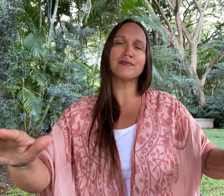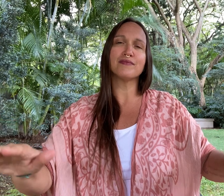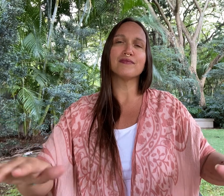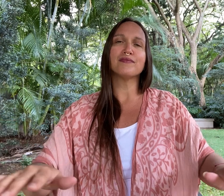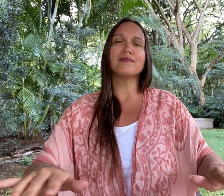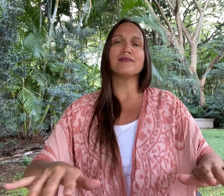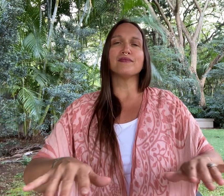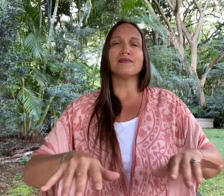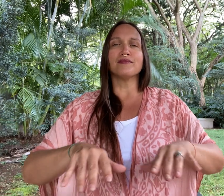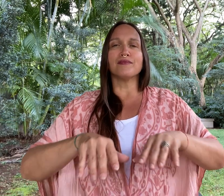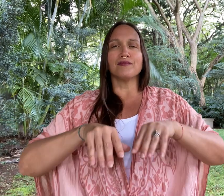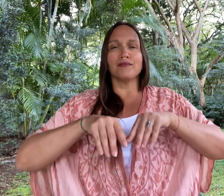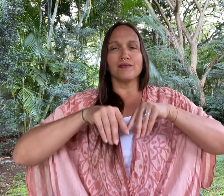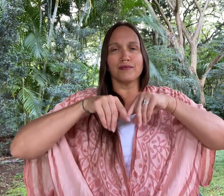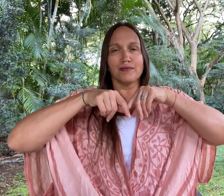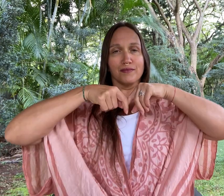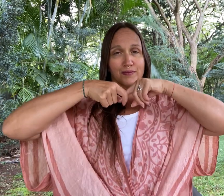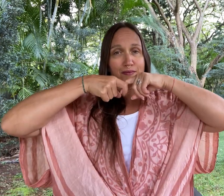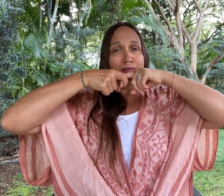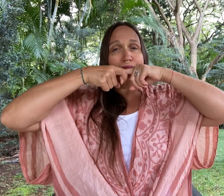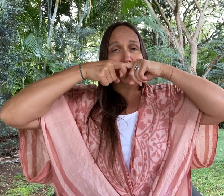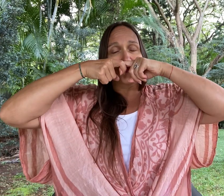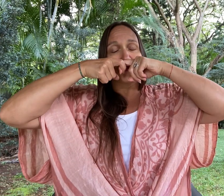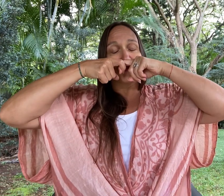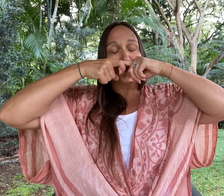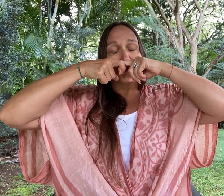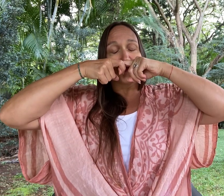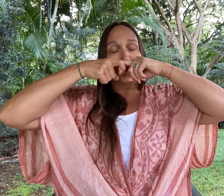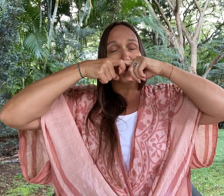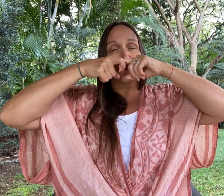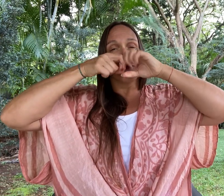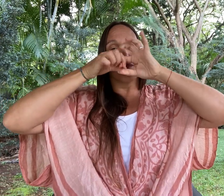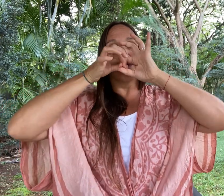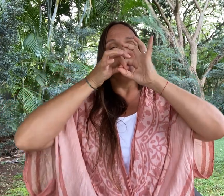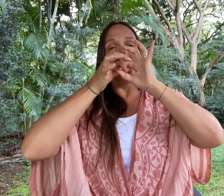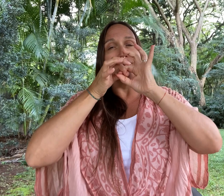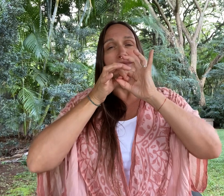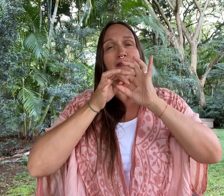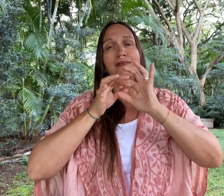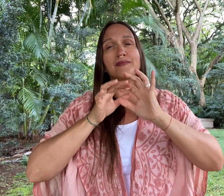Pause is to let go.